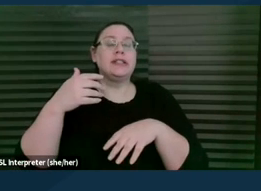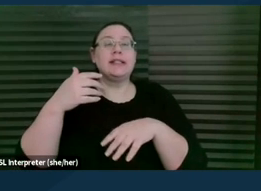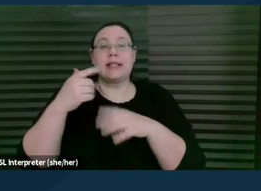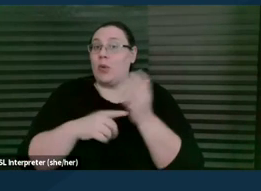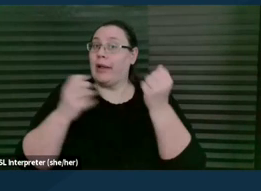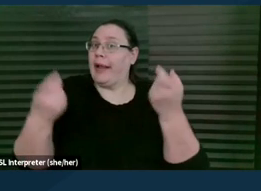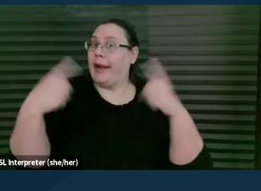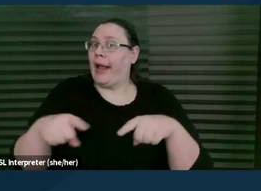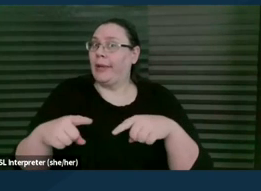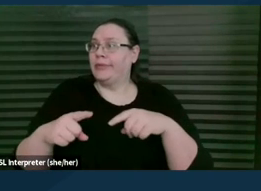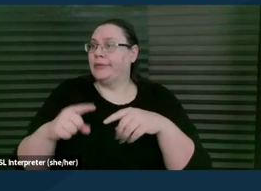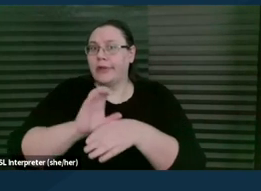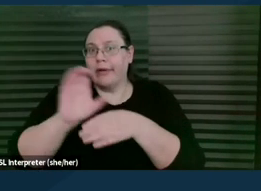about the practice of law